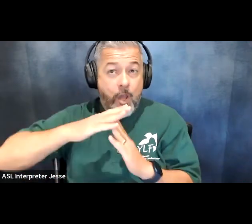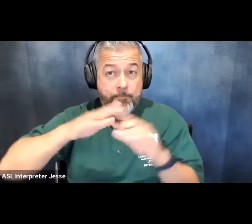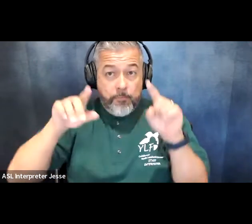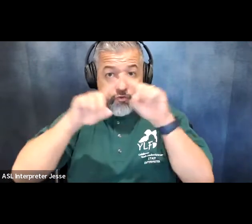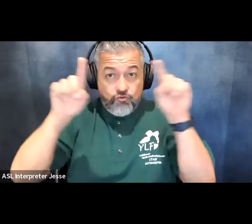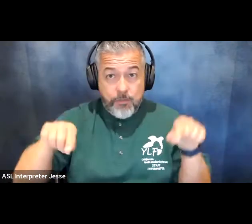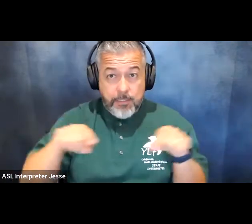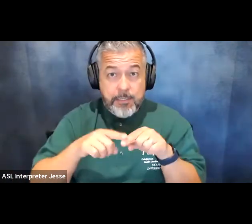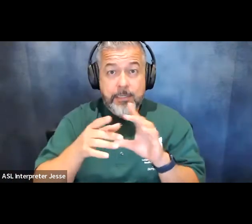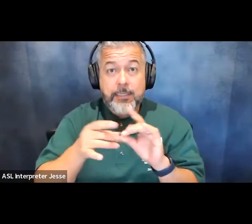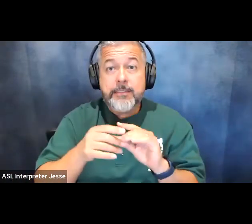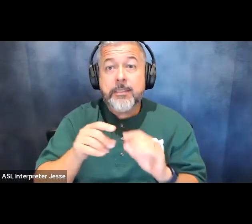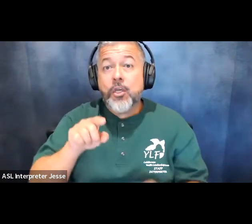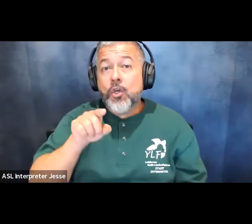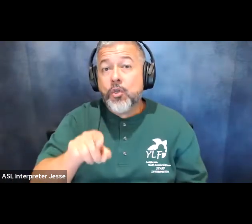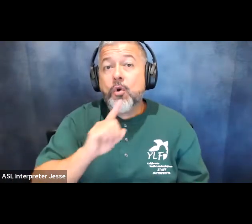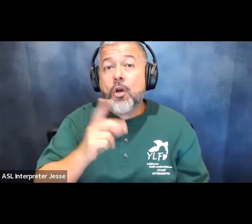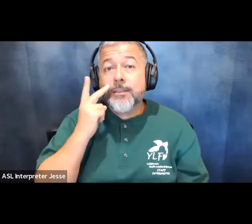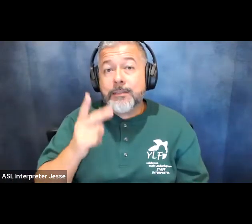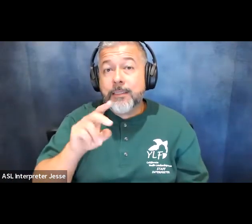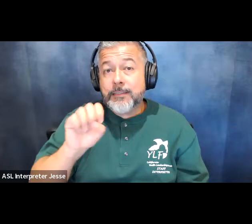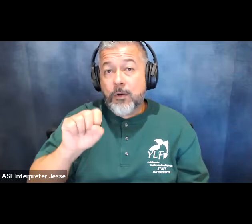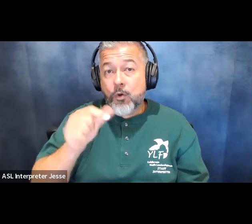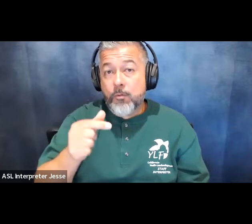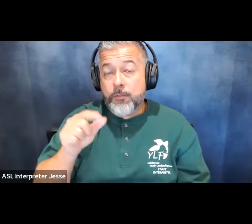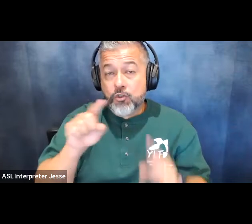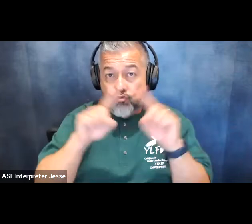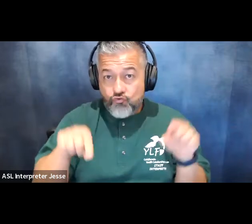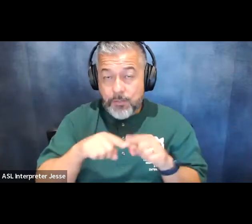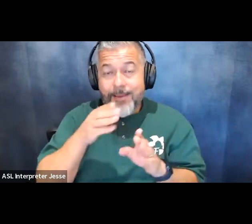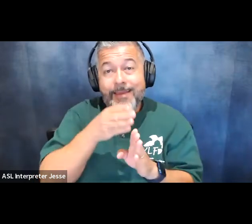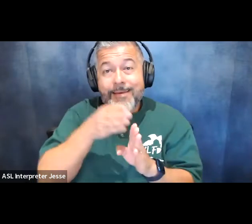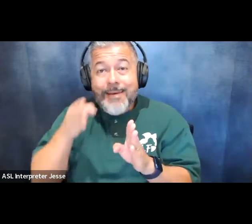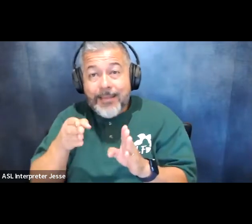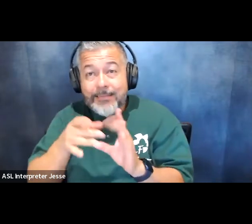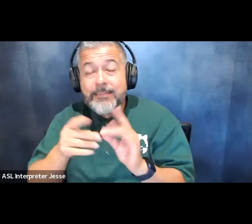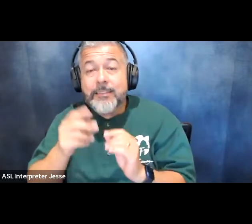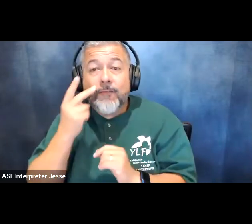it's going to say you're viewing sarah goldman screen and next to that says view options and then